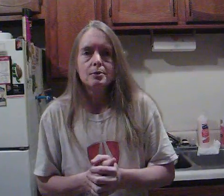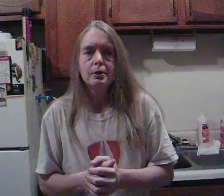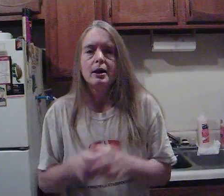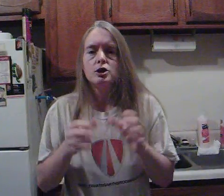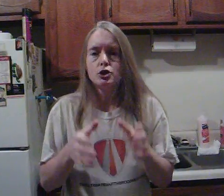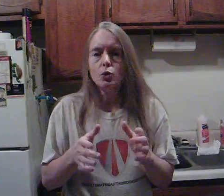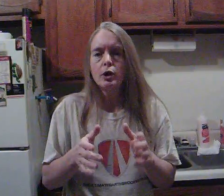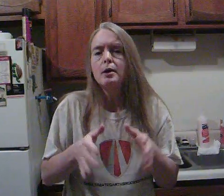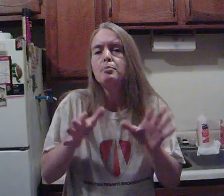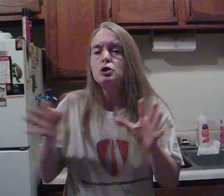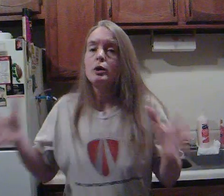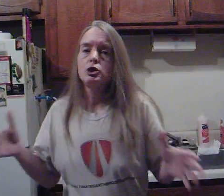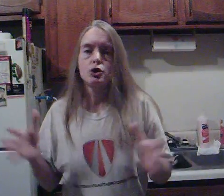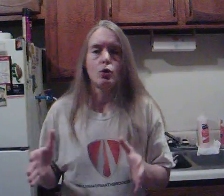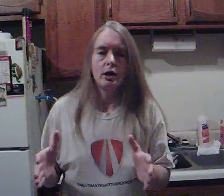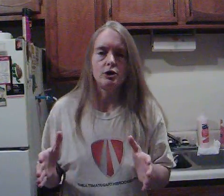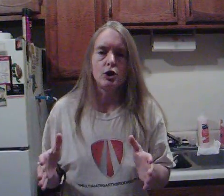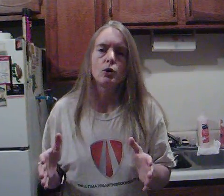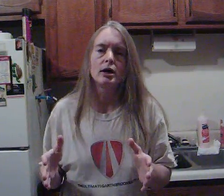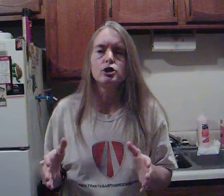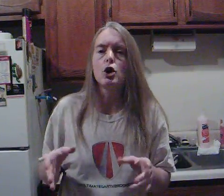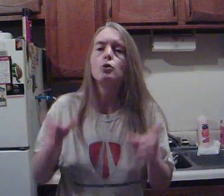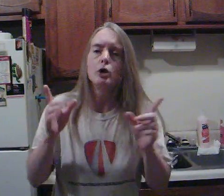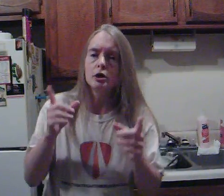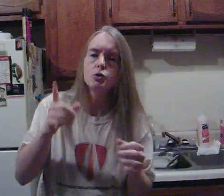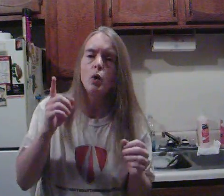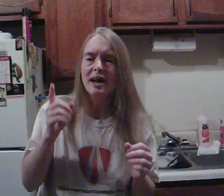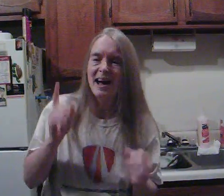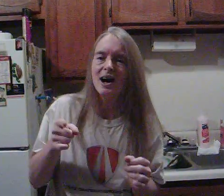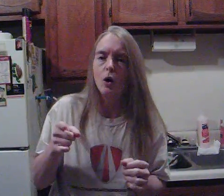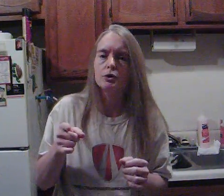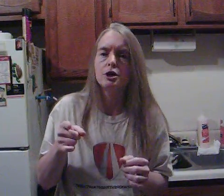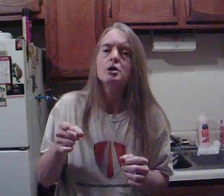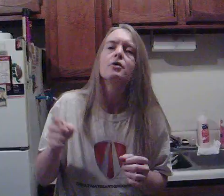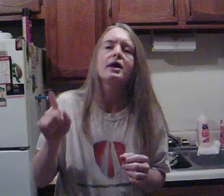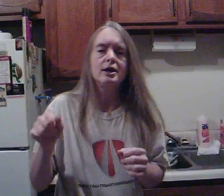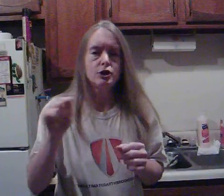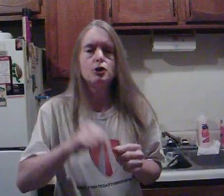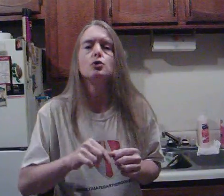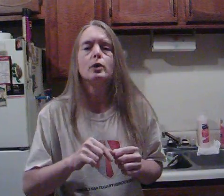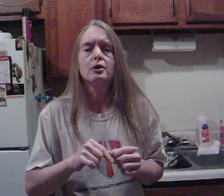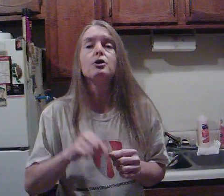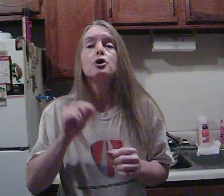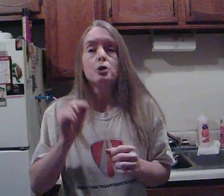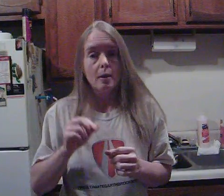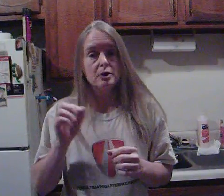simply story between stories. ok so, there is one out that has to do with, The